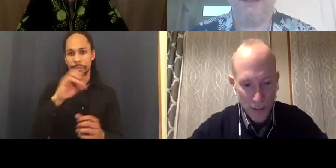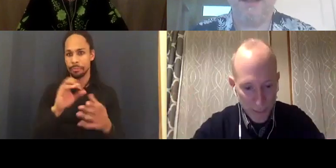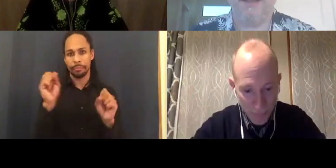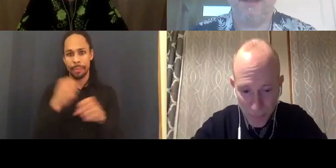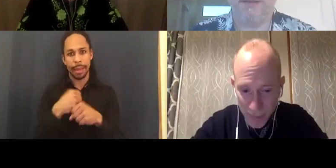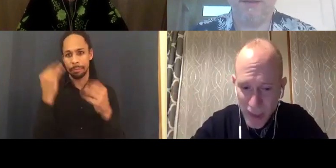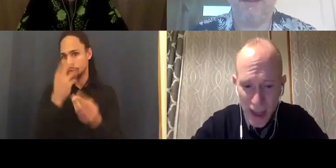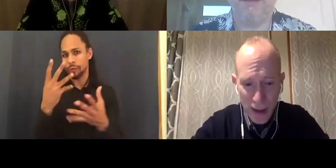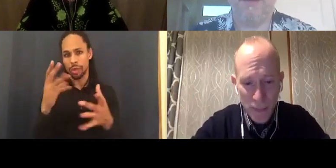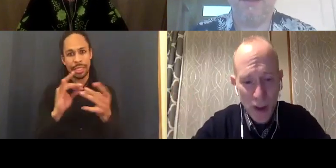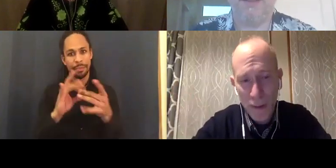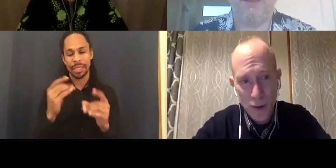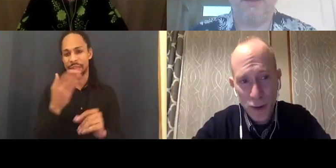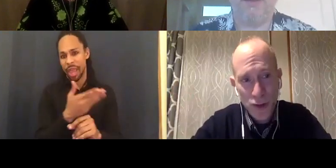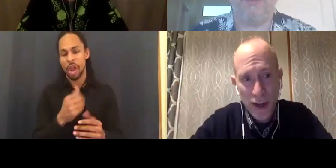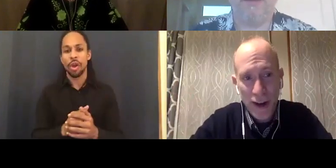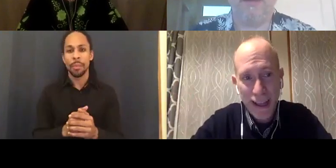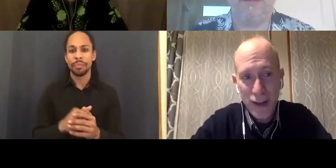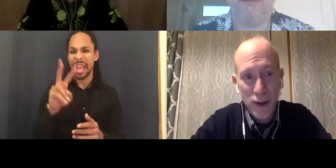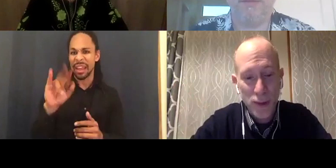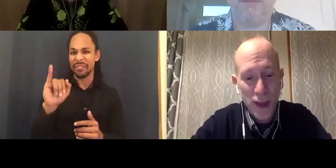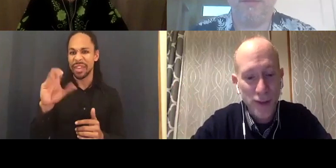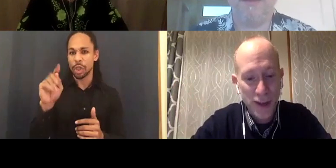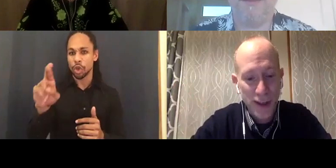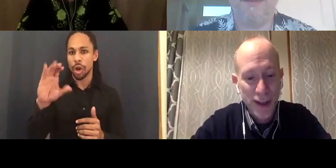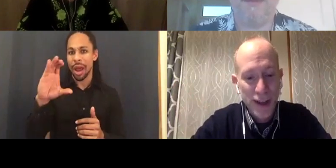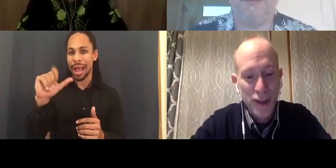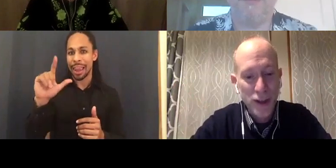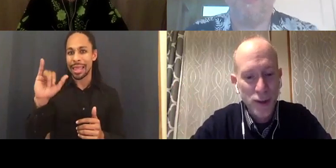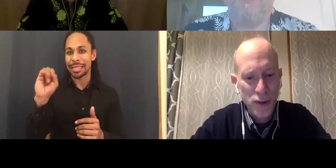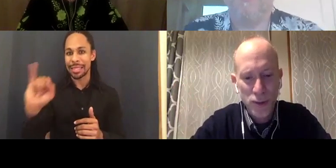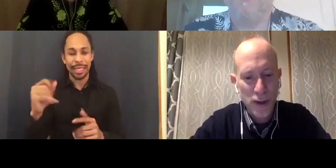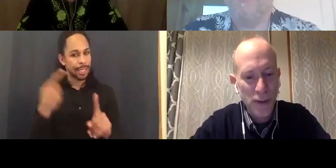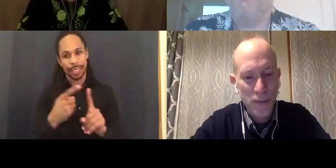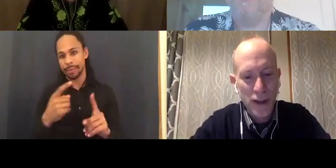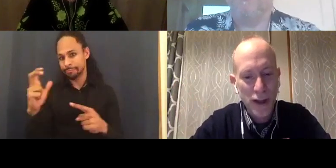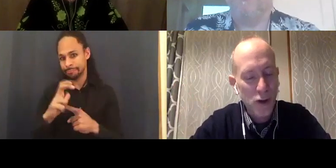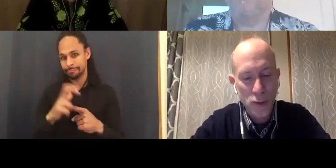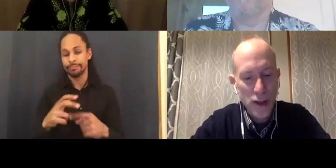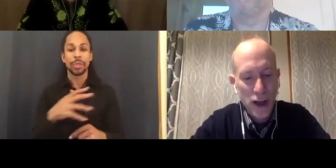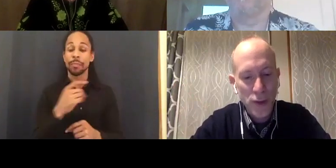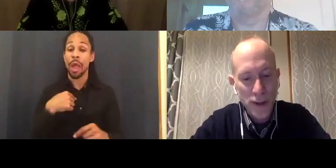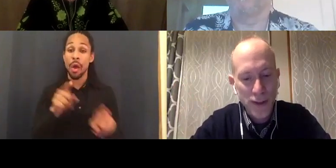Huge shout out, I can't go without saying a thank you to our honorees at the